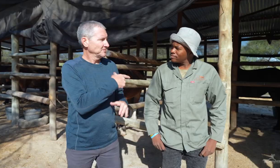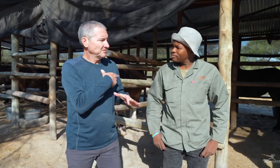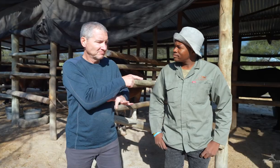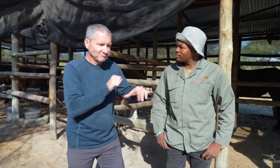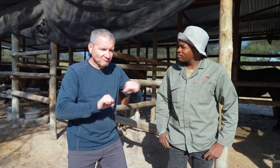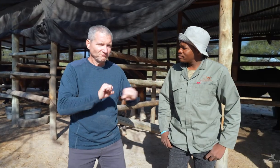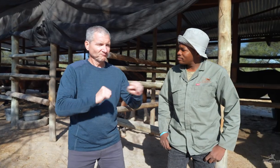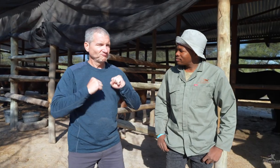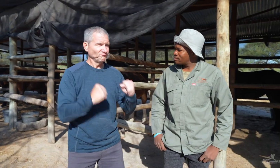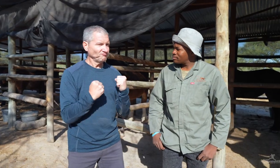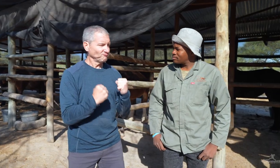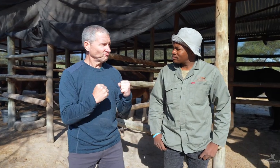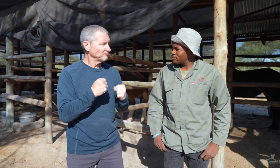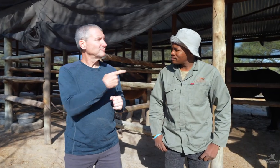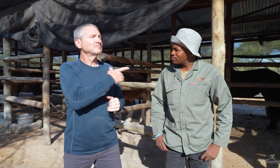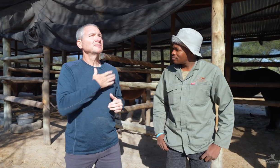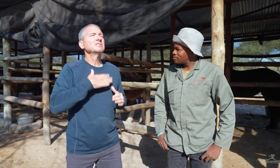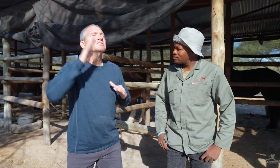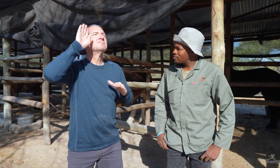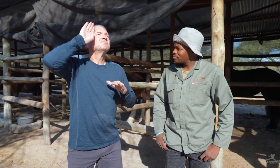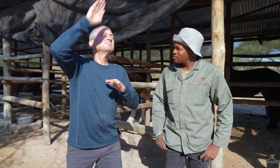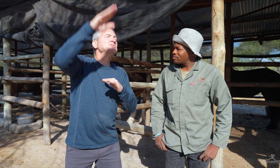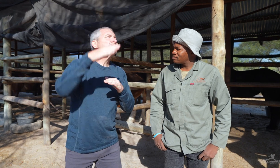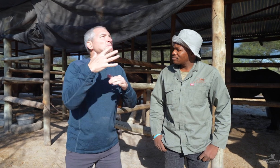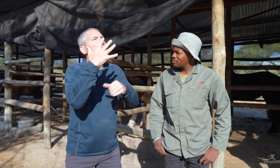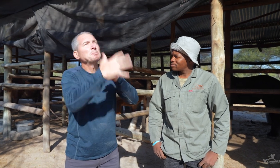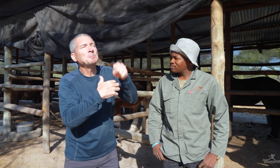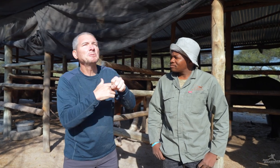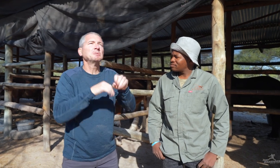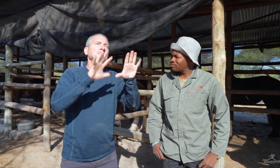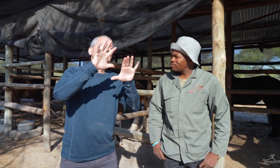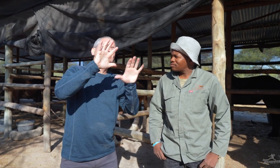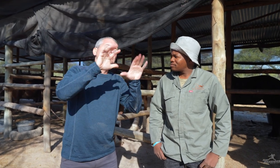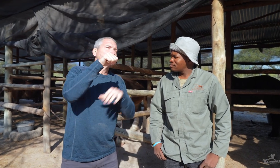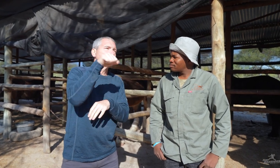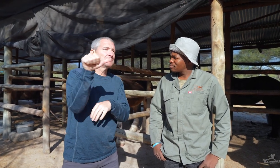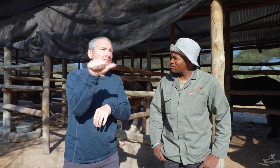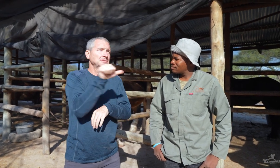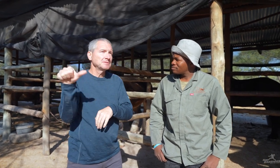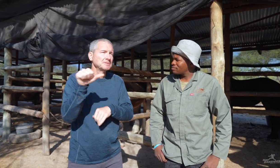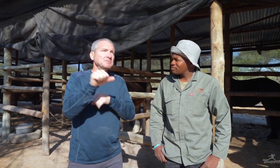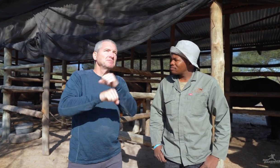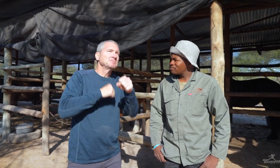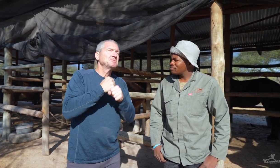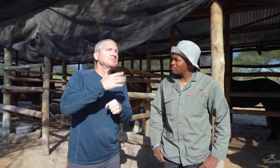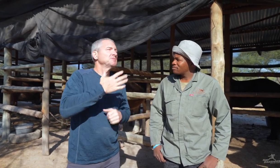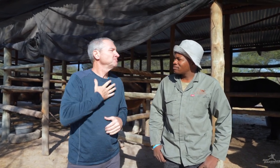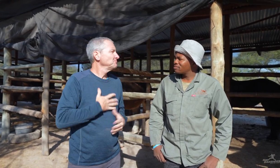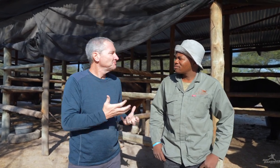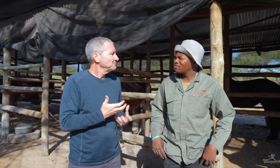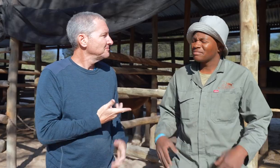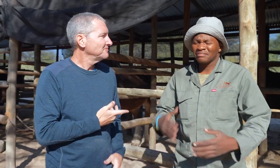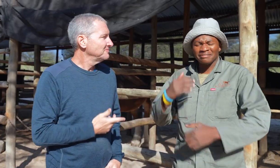You’ve been working here. In the future, within the next five or ten years, what do you want to do?